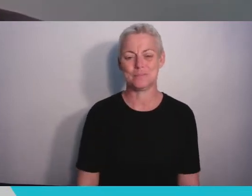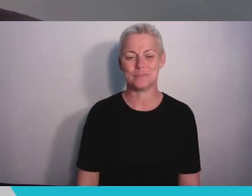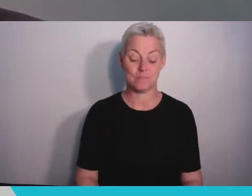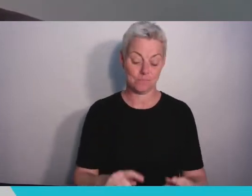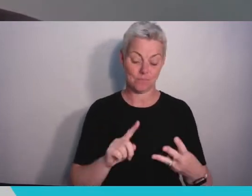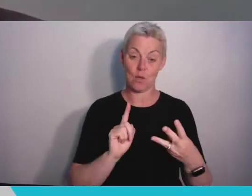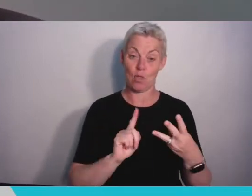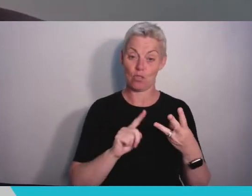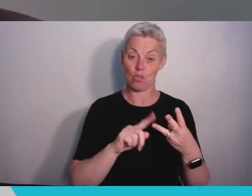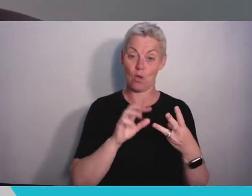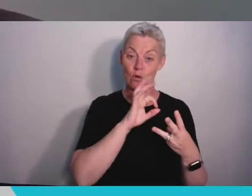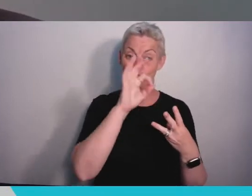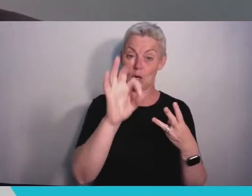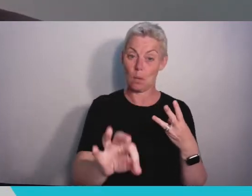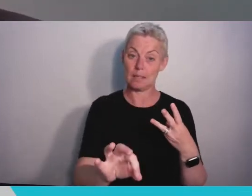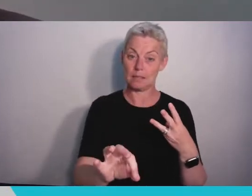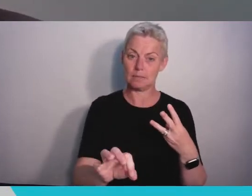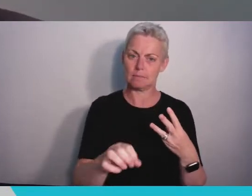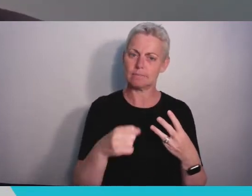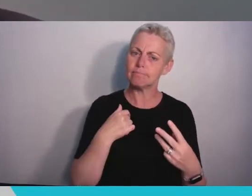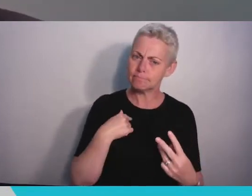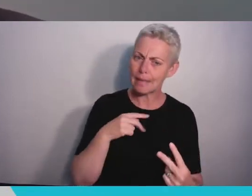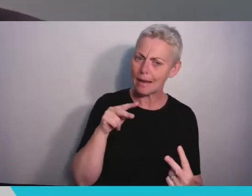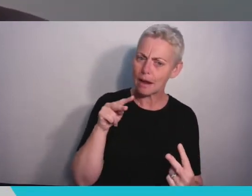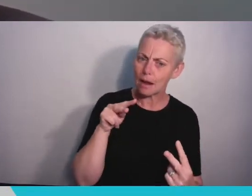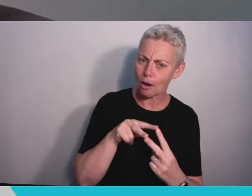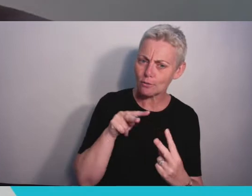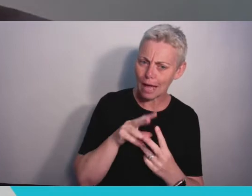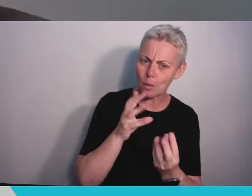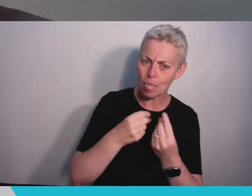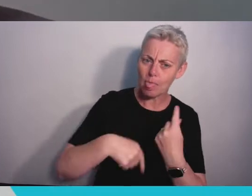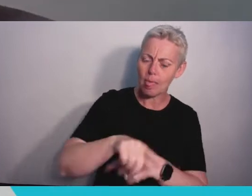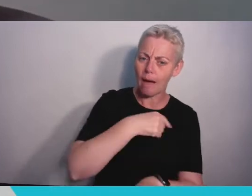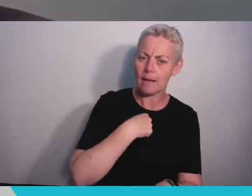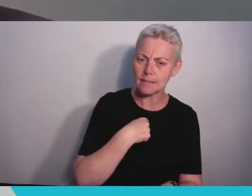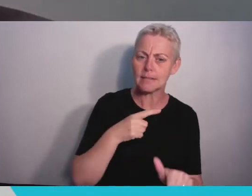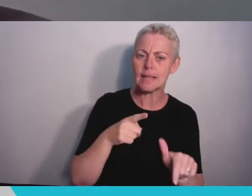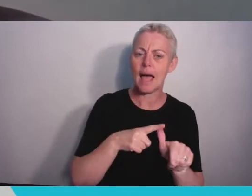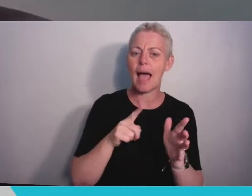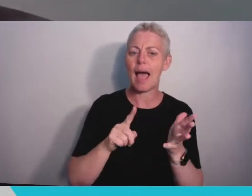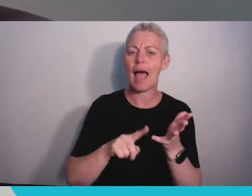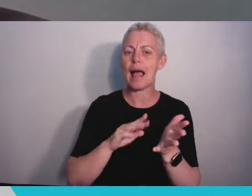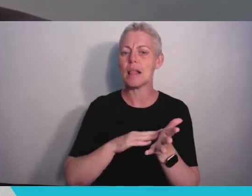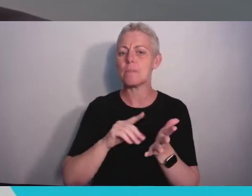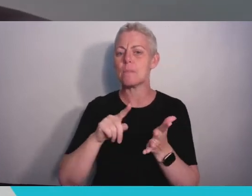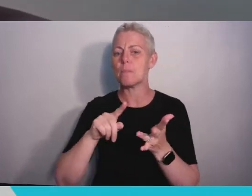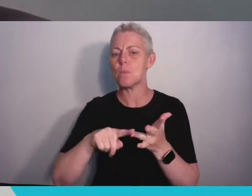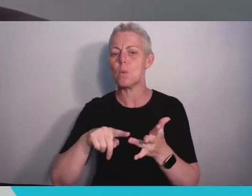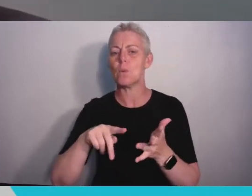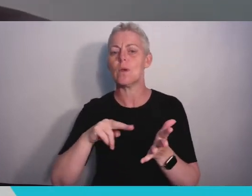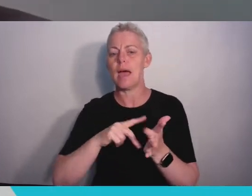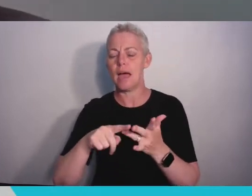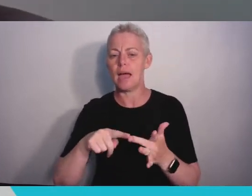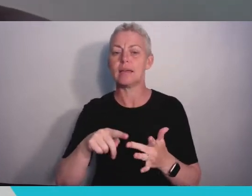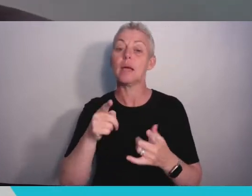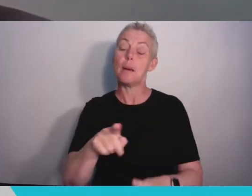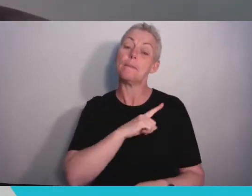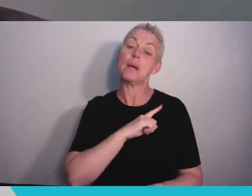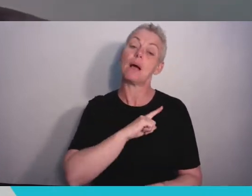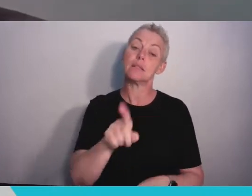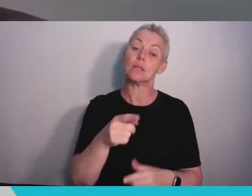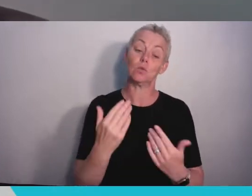touch with your alma mater. Today you become graduates of a great university, a university